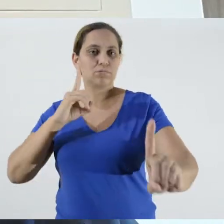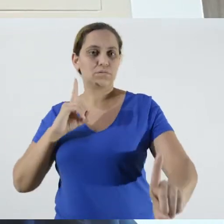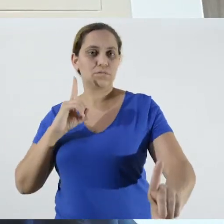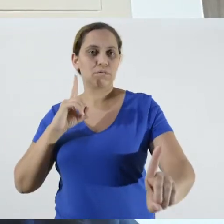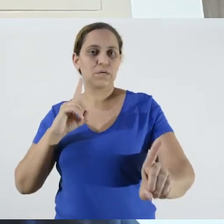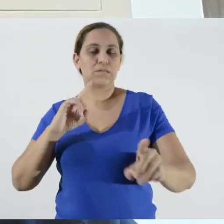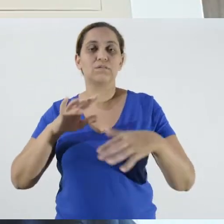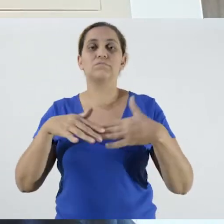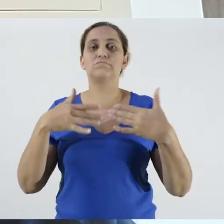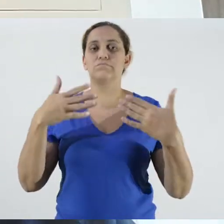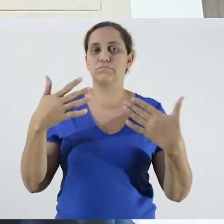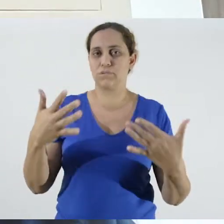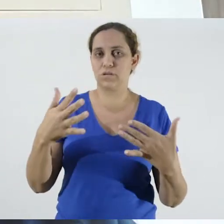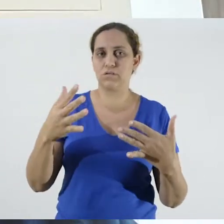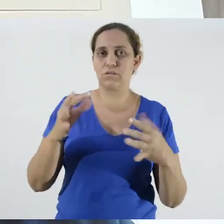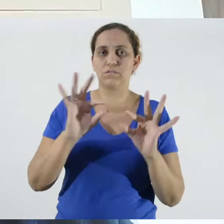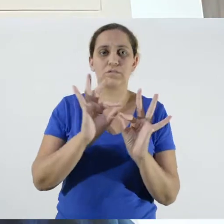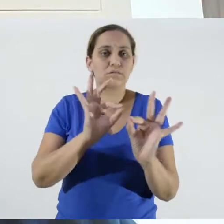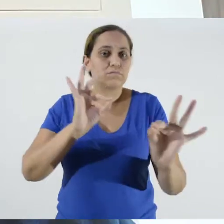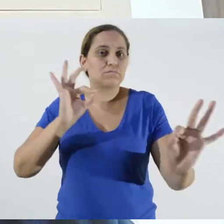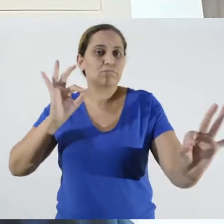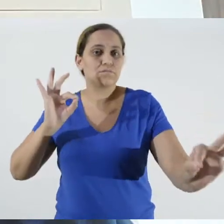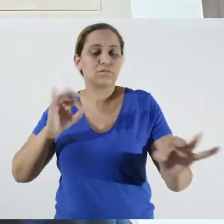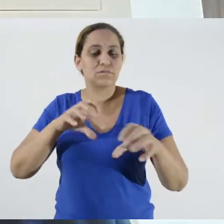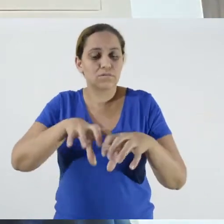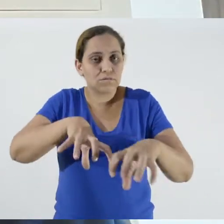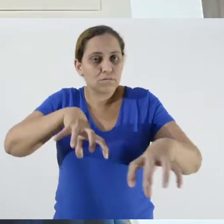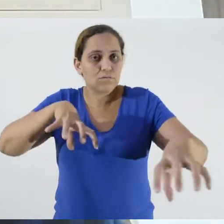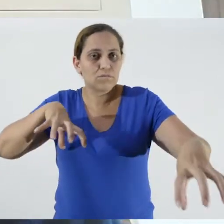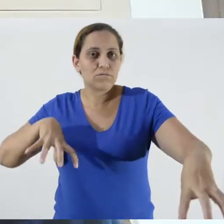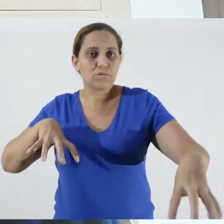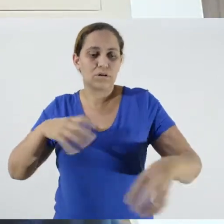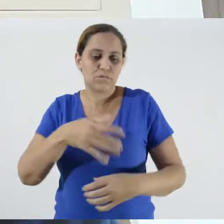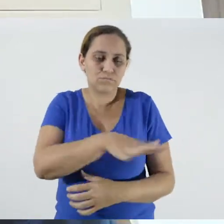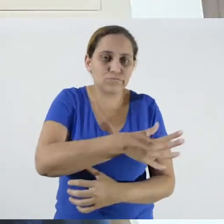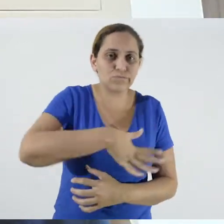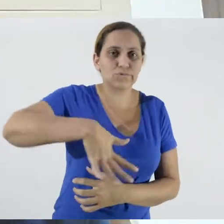a rural extension remotely to the countryside, which I imagined